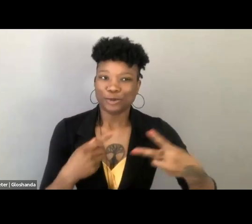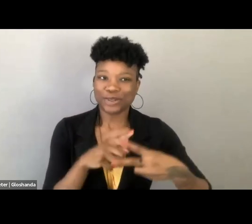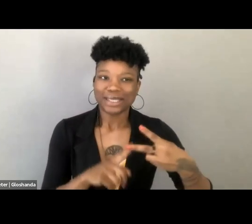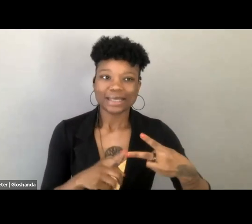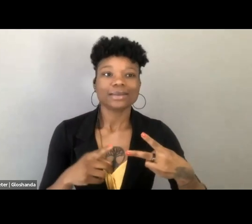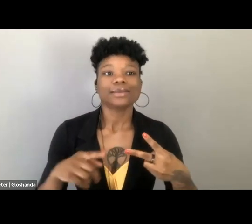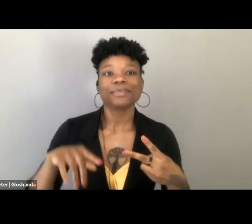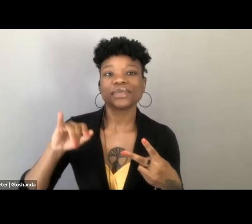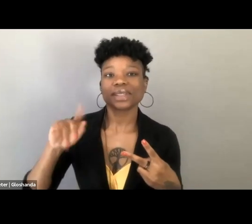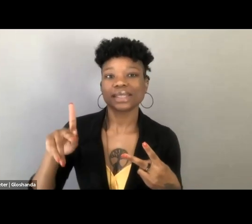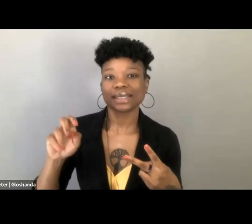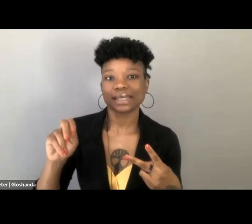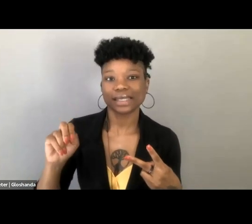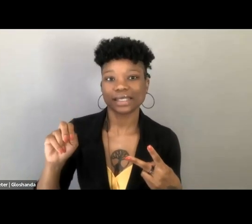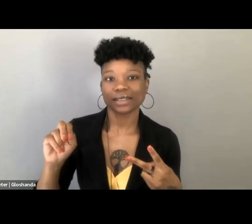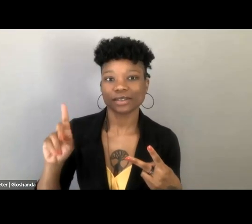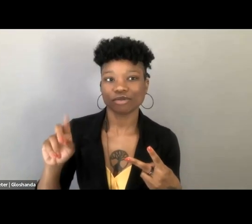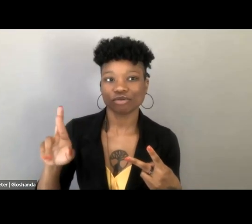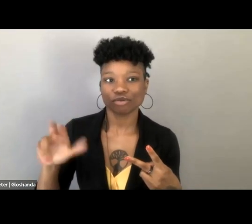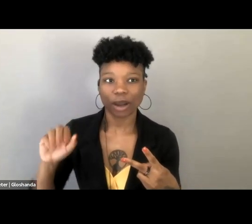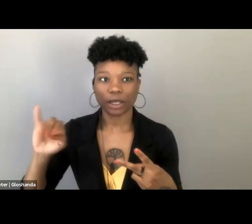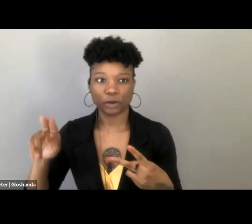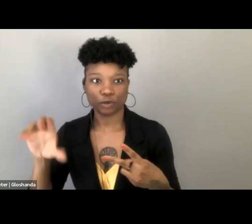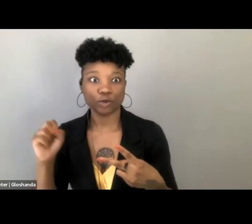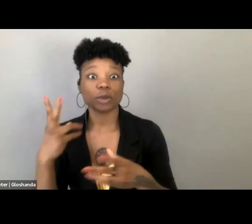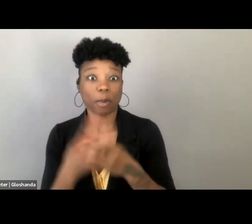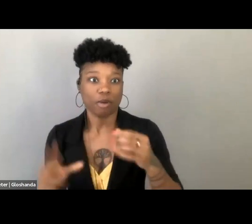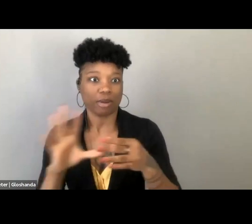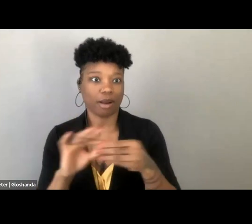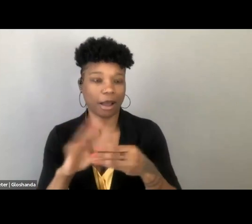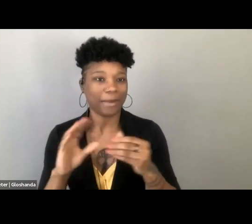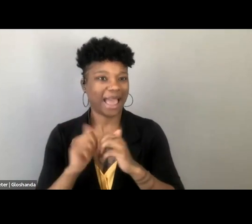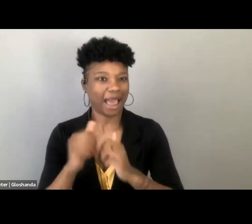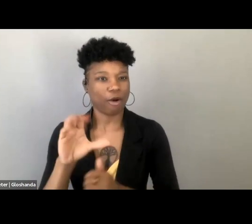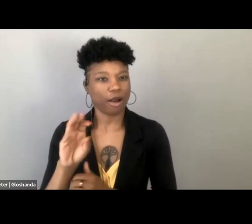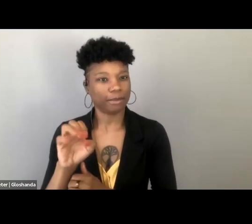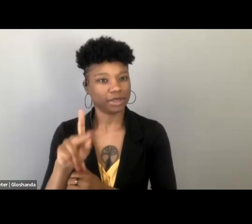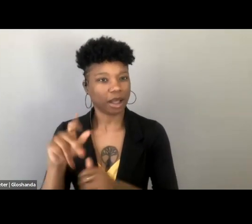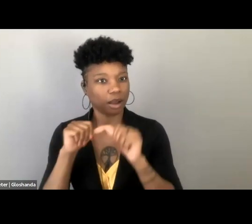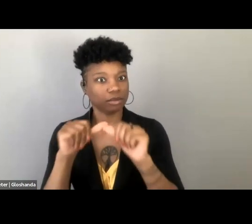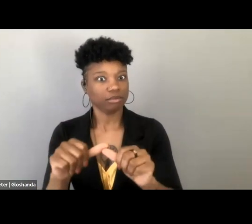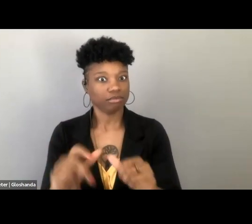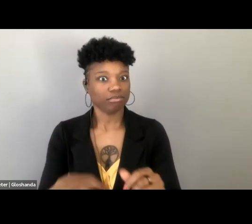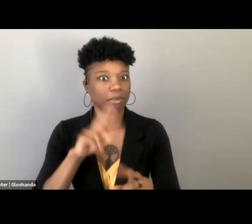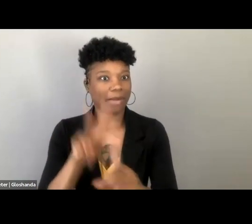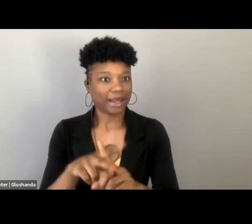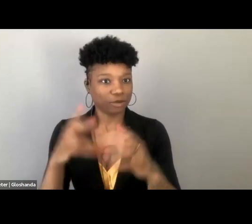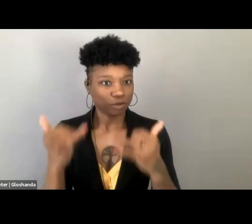have both alluded to the continuing relevance of Comstock, when the second book I wrote as a scholar was,